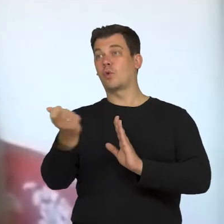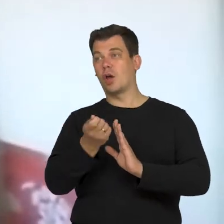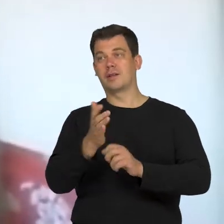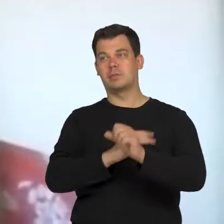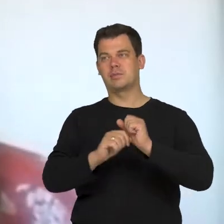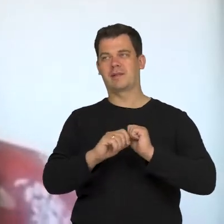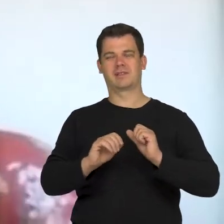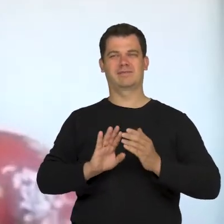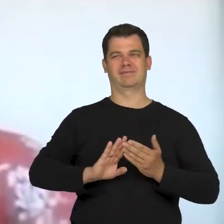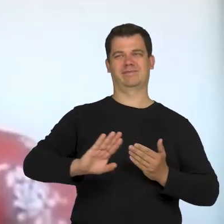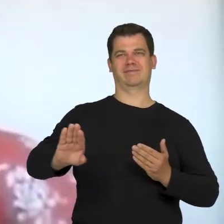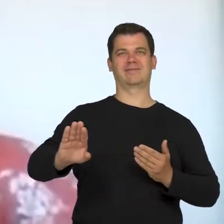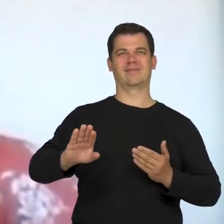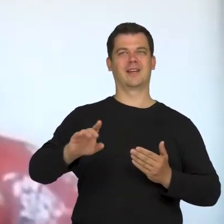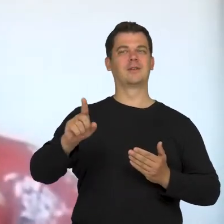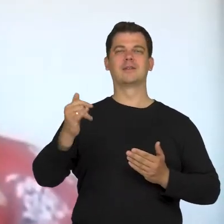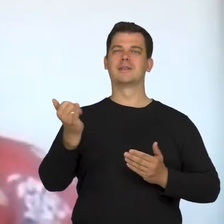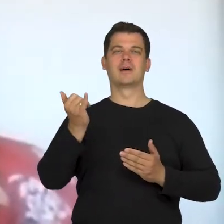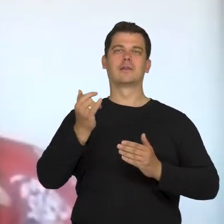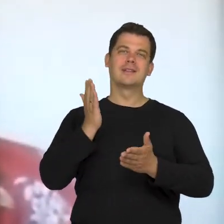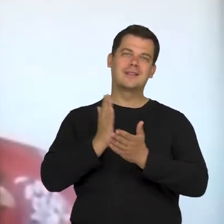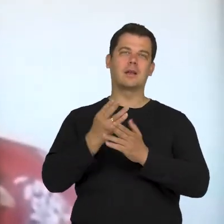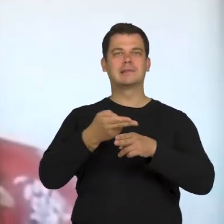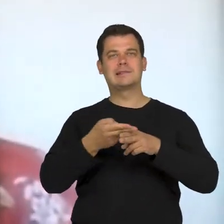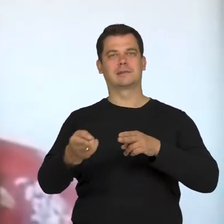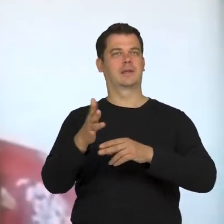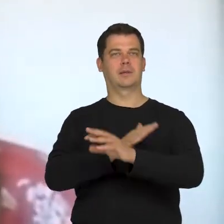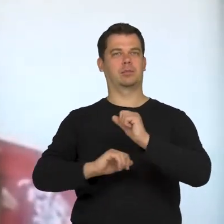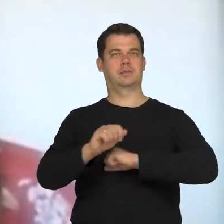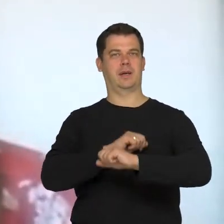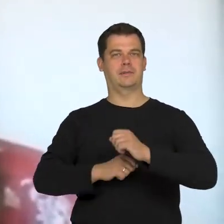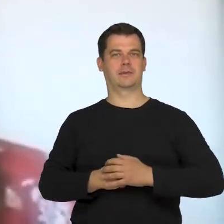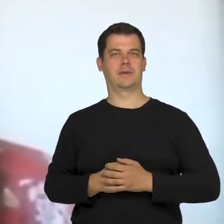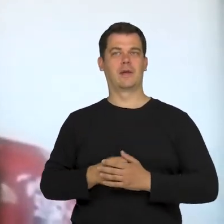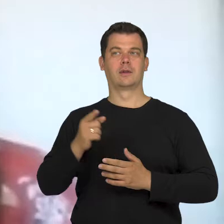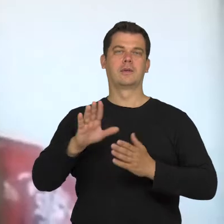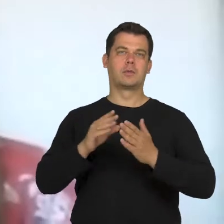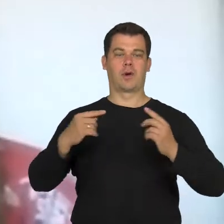which would be based on that disability. We can't suddenly say, that this wheelchair or crutches